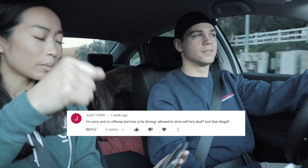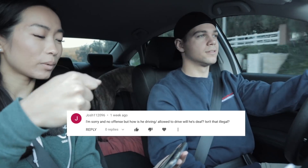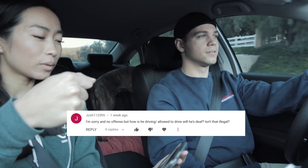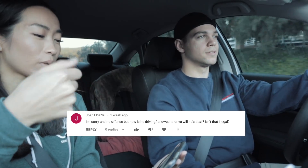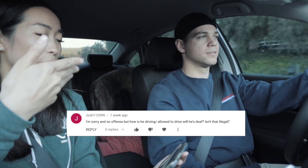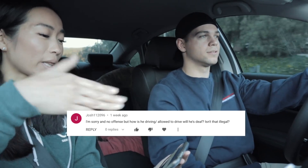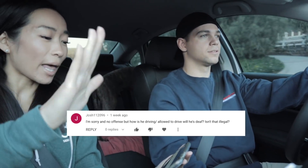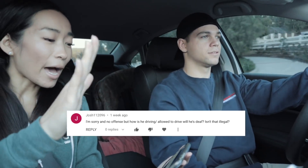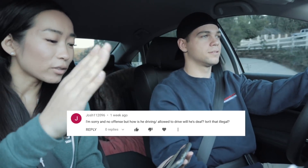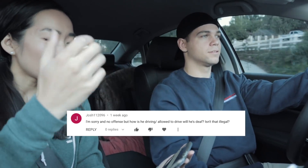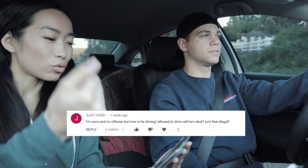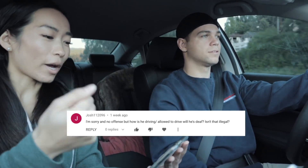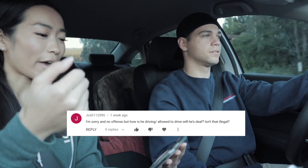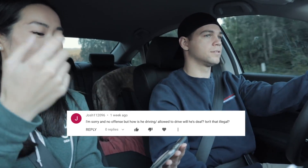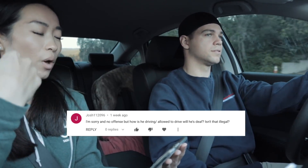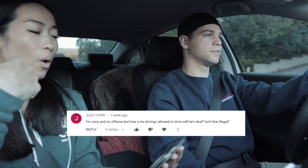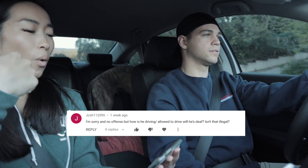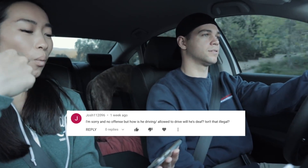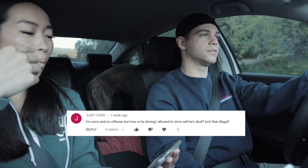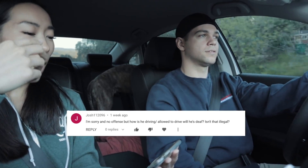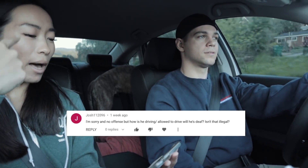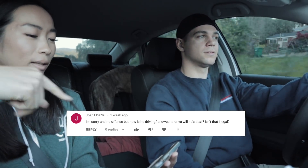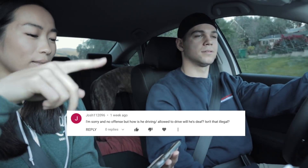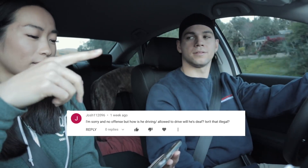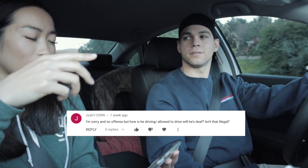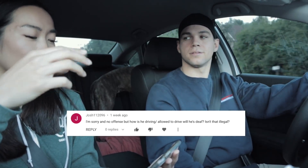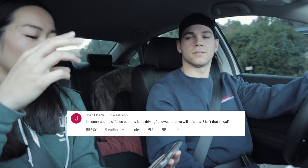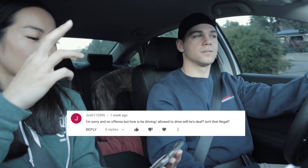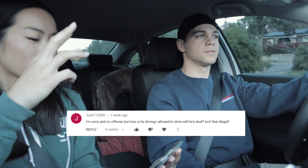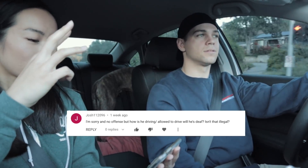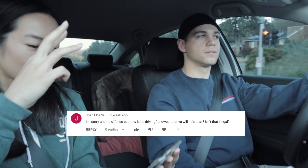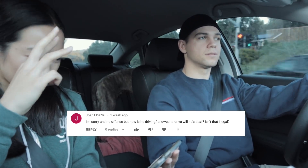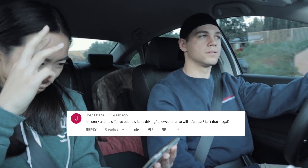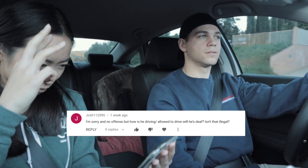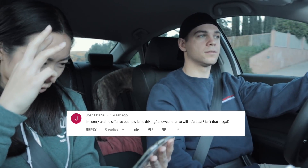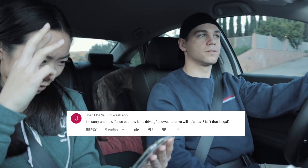able are allowed to drive while drive